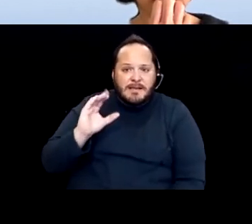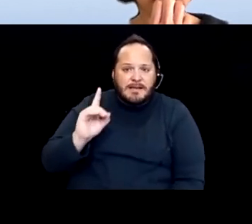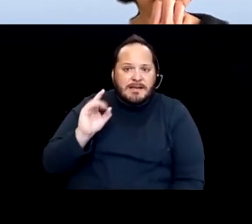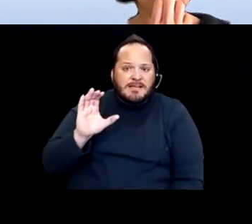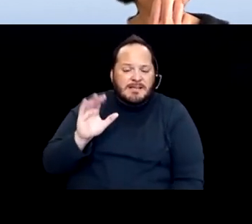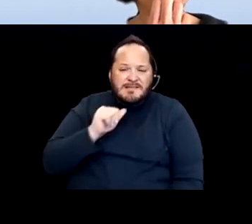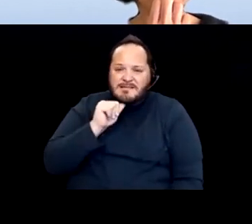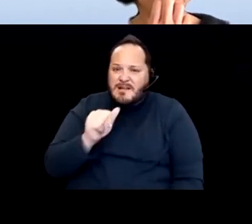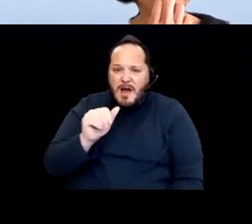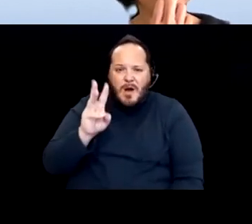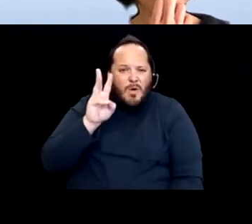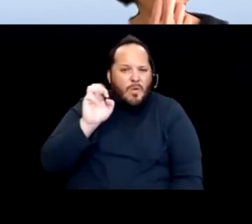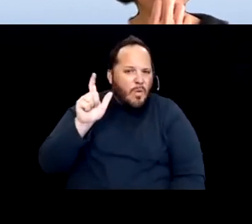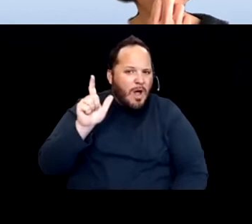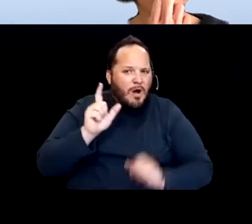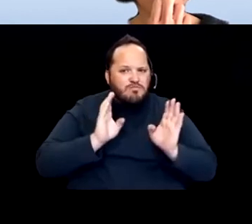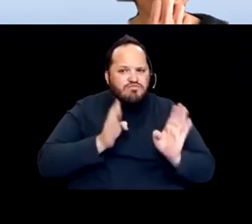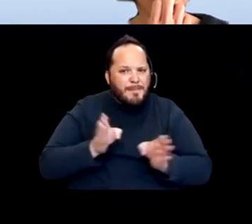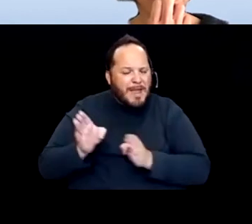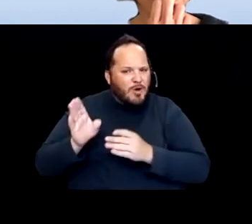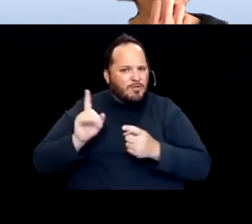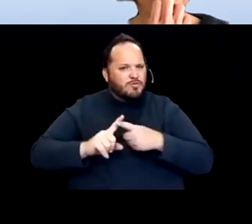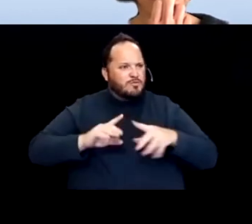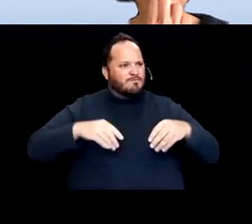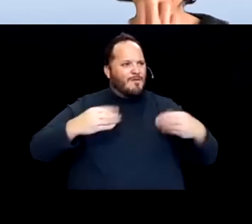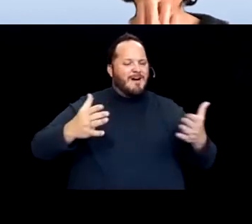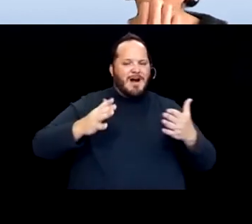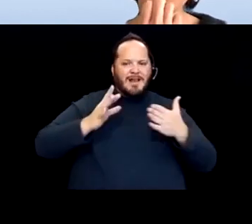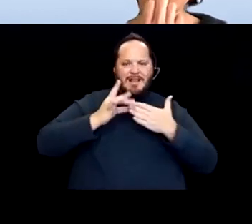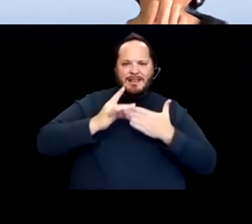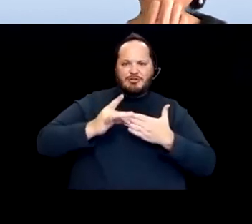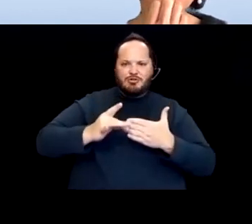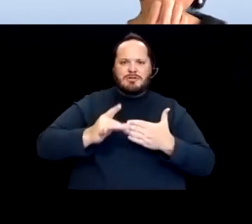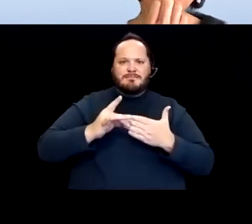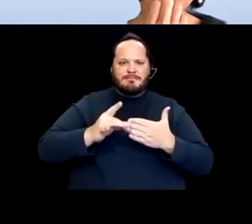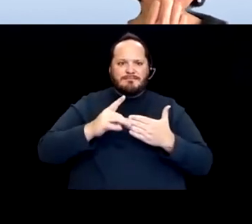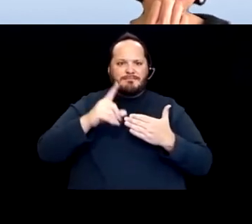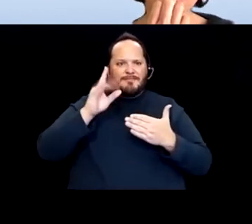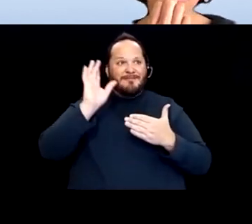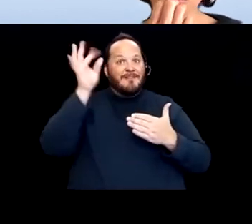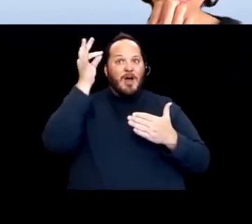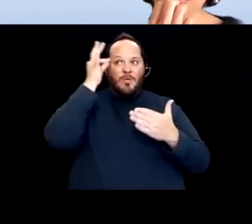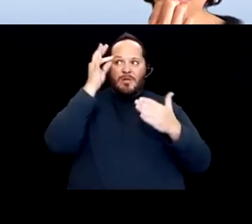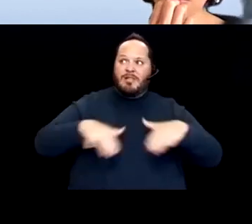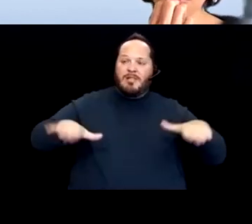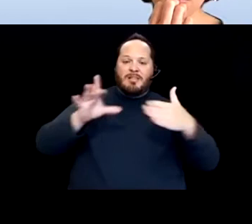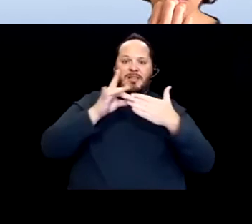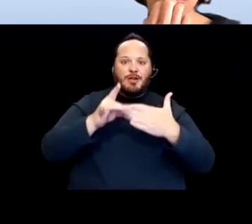to give the kind of federal leadership that the disability community and other vulnerable populations deserved